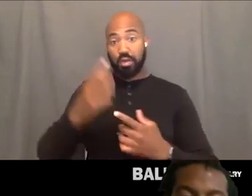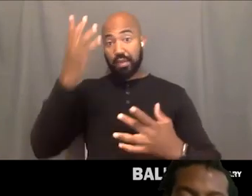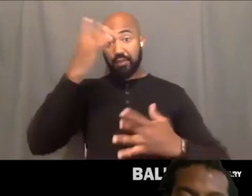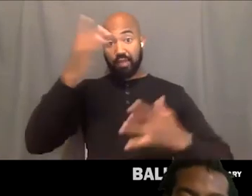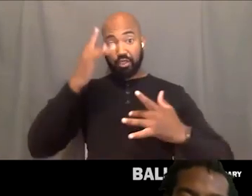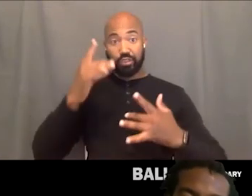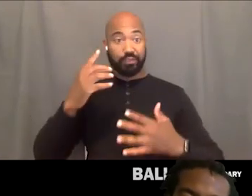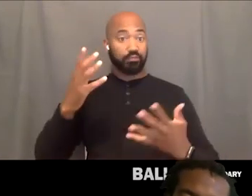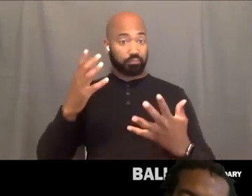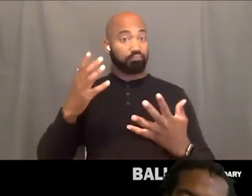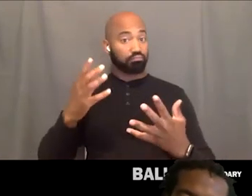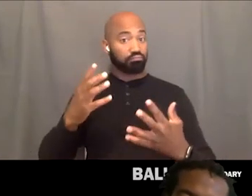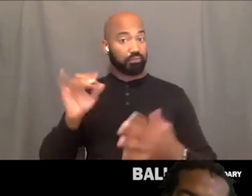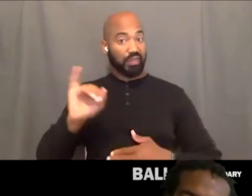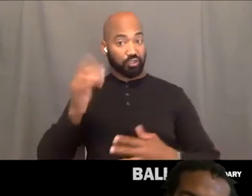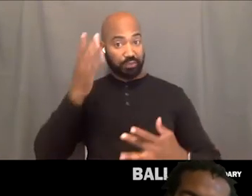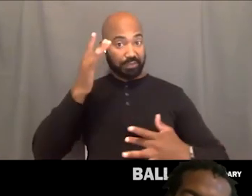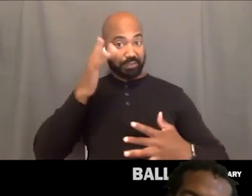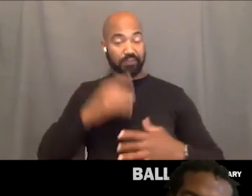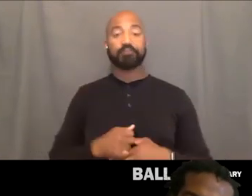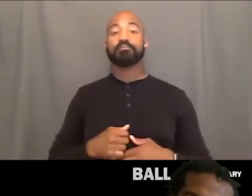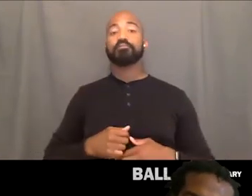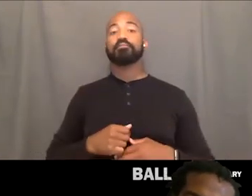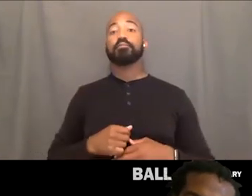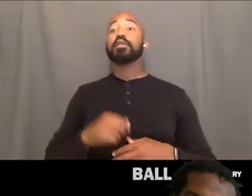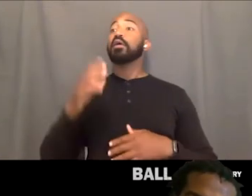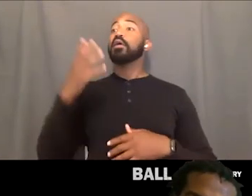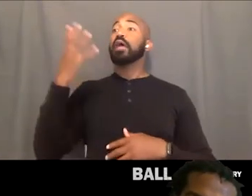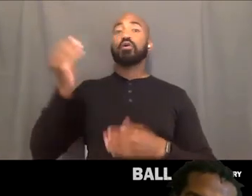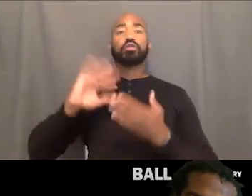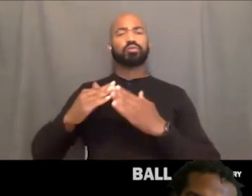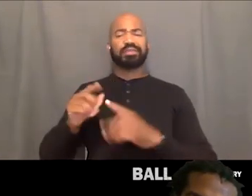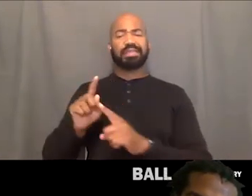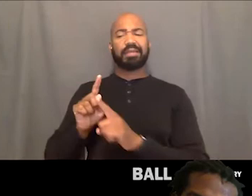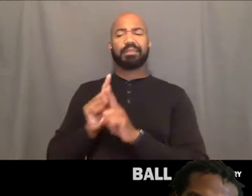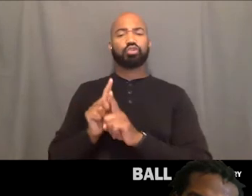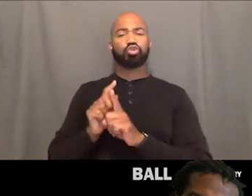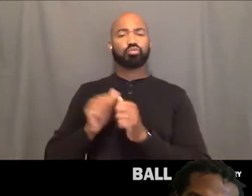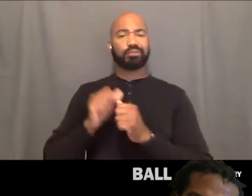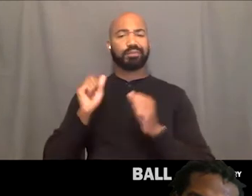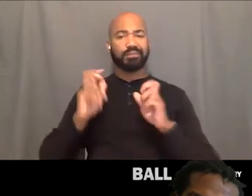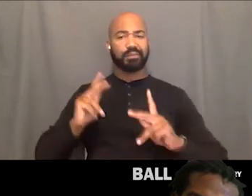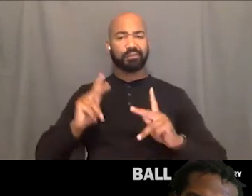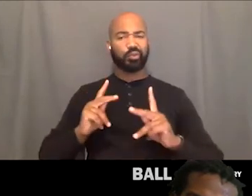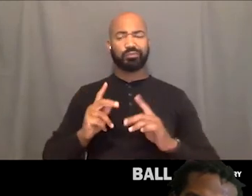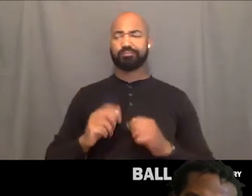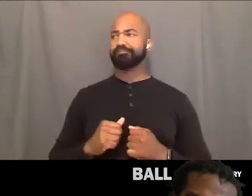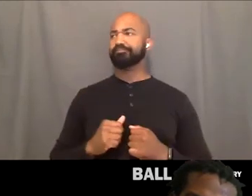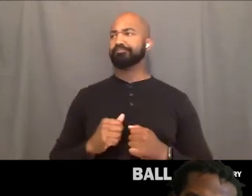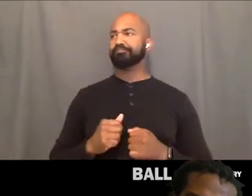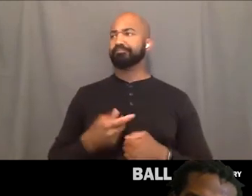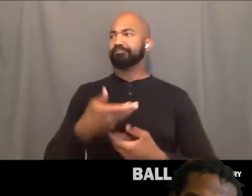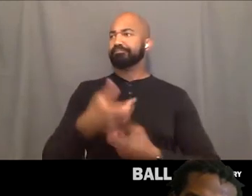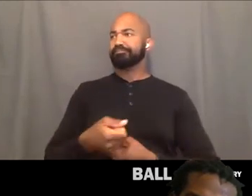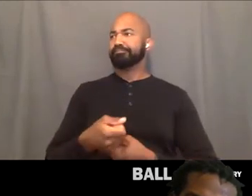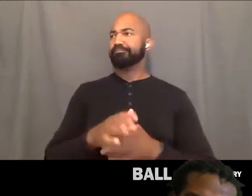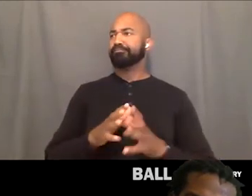I mentor a lot of people in the community. I'm just, how can I say this. I holistically love helping people,